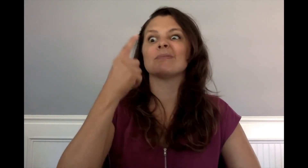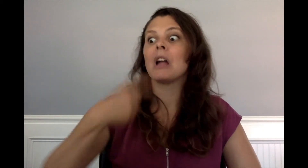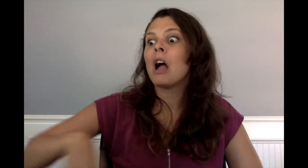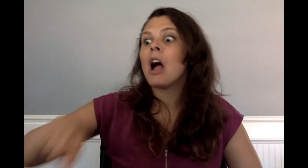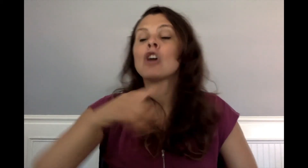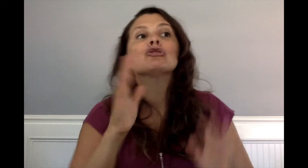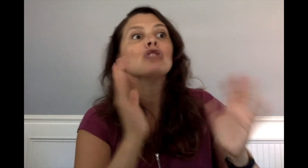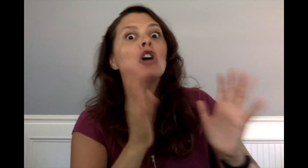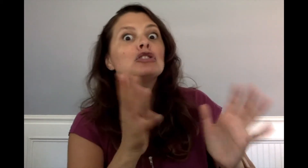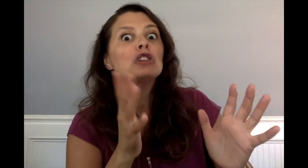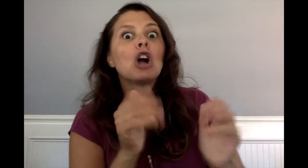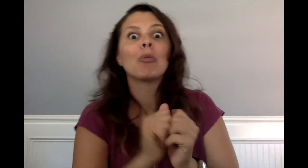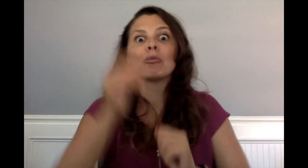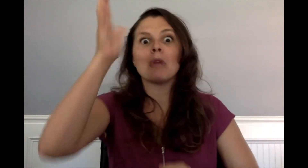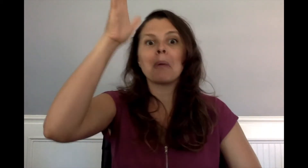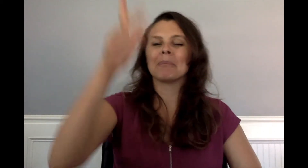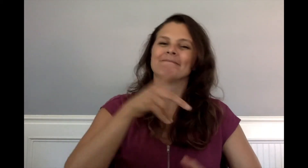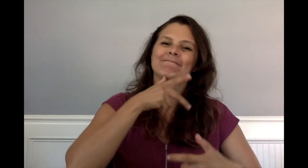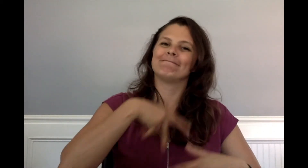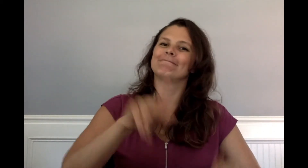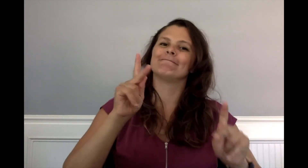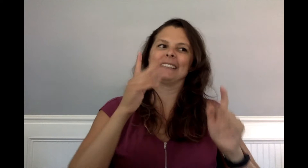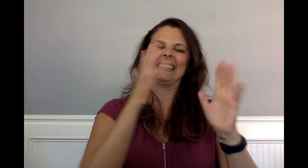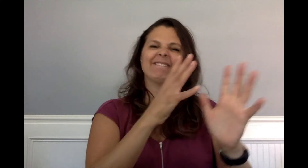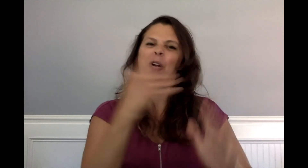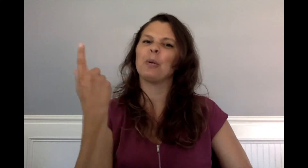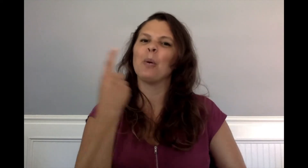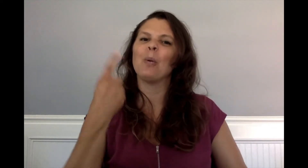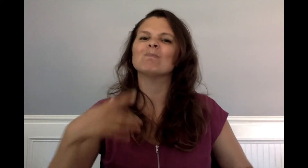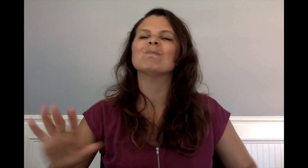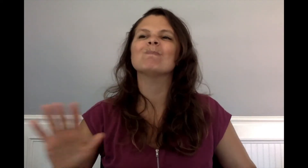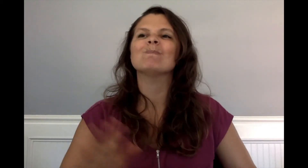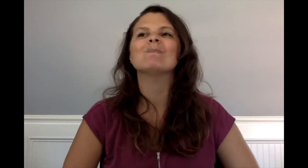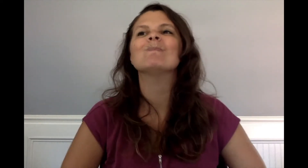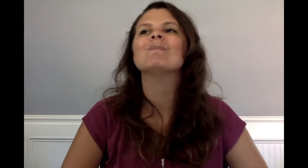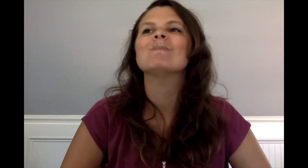"No one is allowed to talk to him until then," Oliver added.